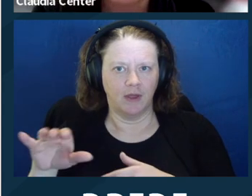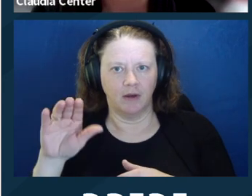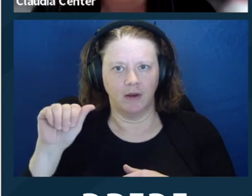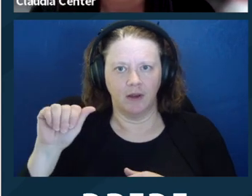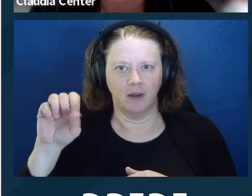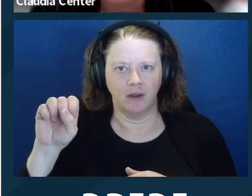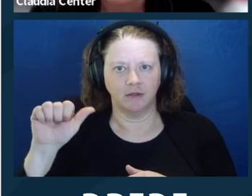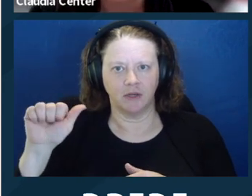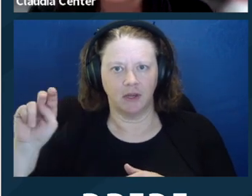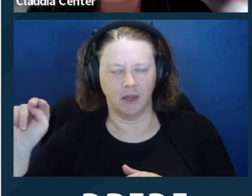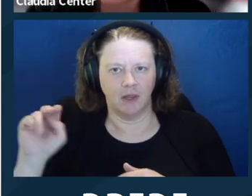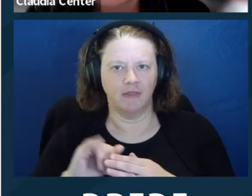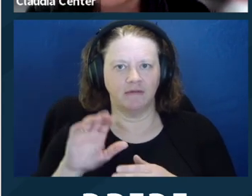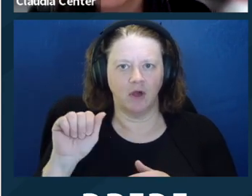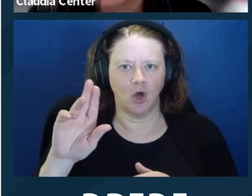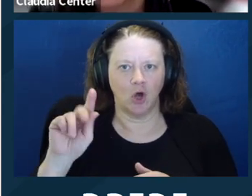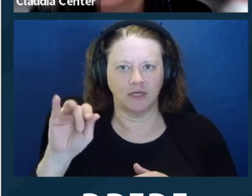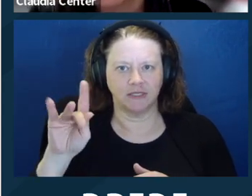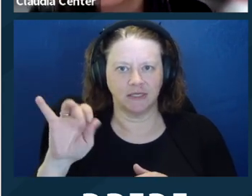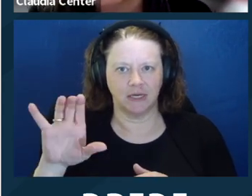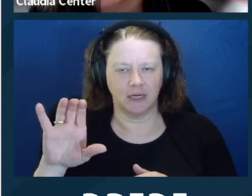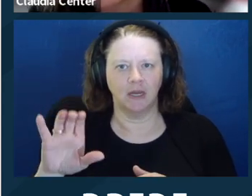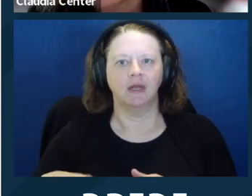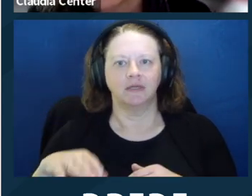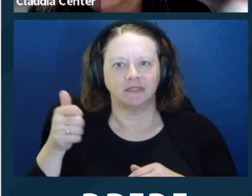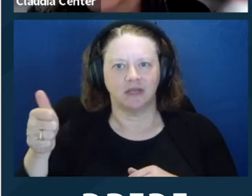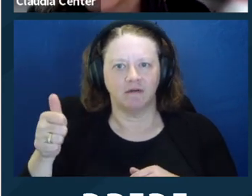people. So plain language is typically trying to bring